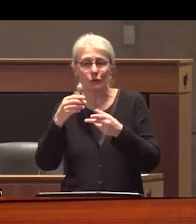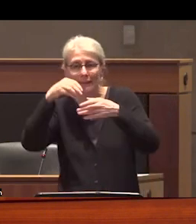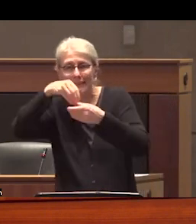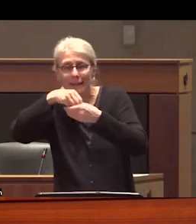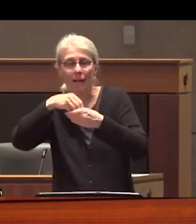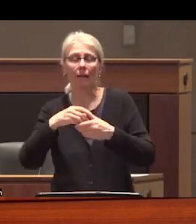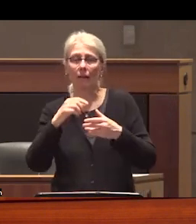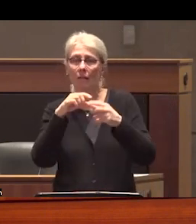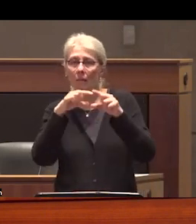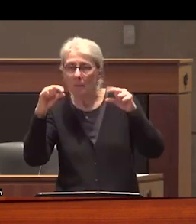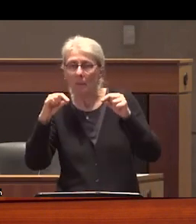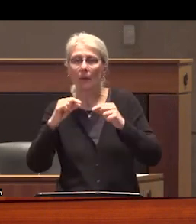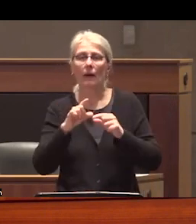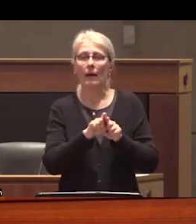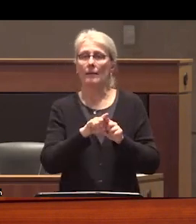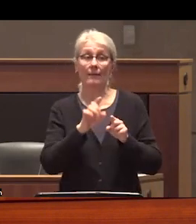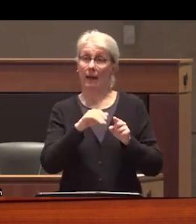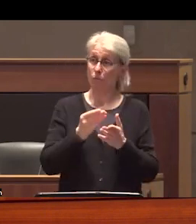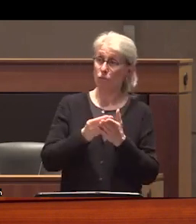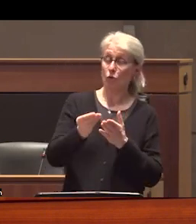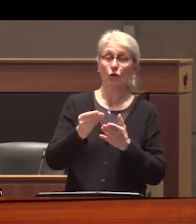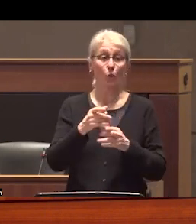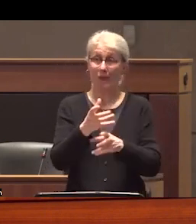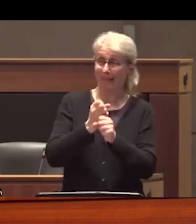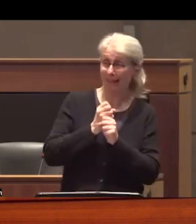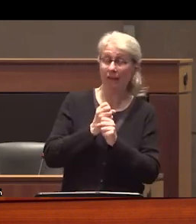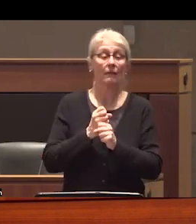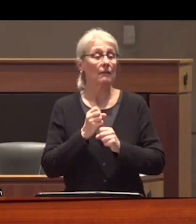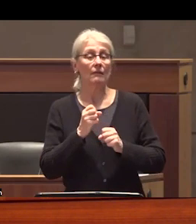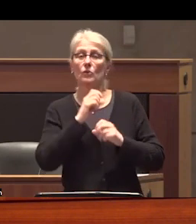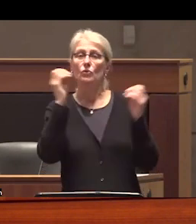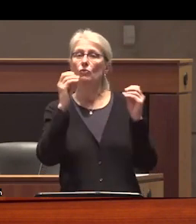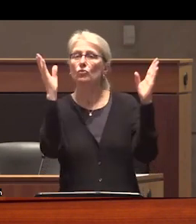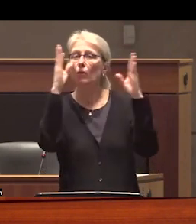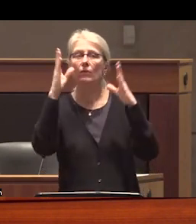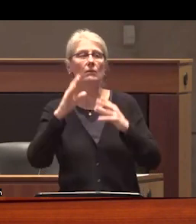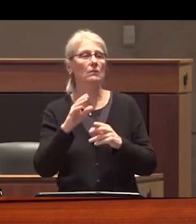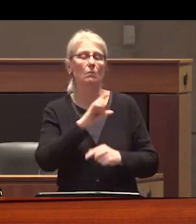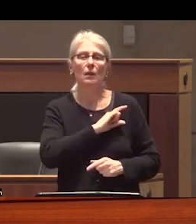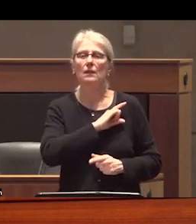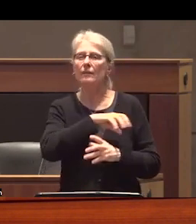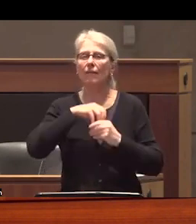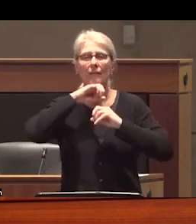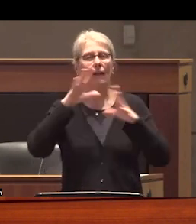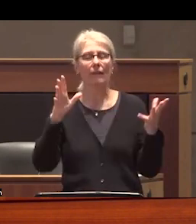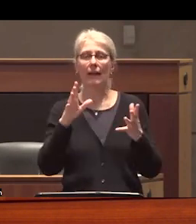at risk of criminal or medical penalties and that promotes Public Health Human rights and safety for